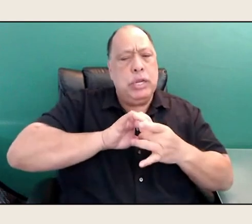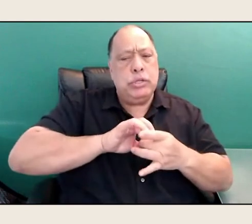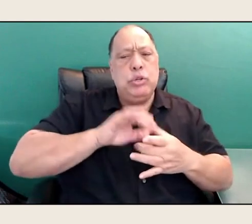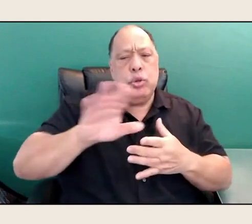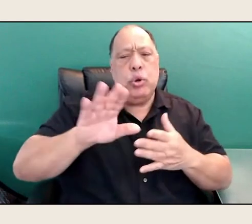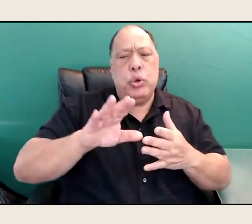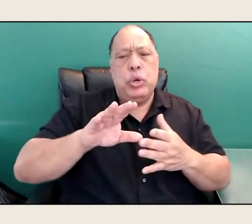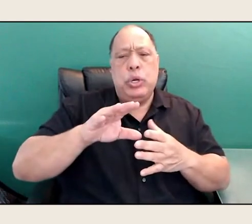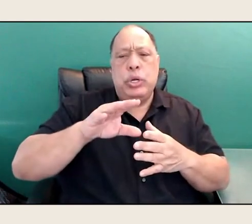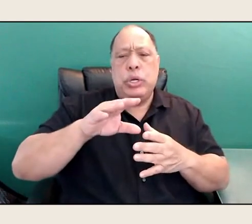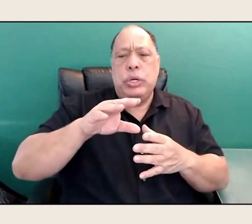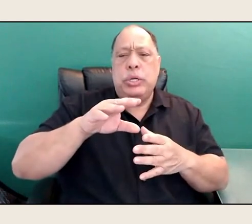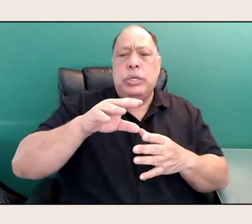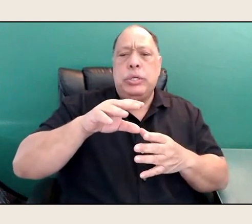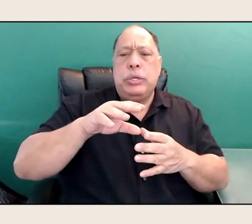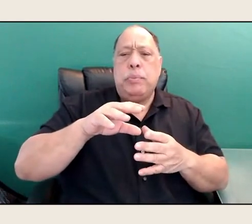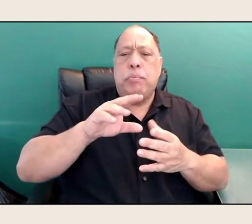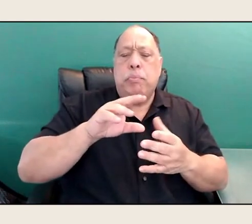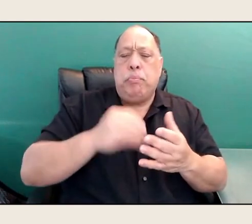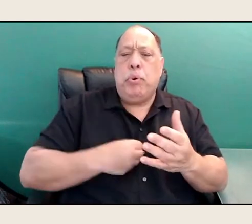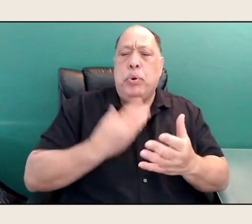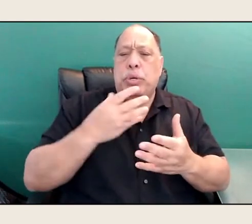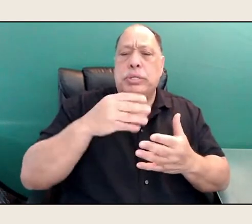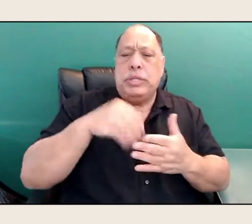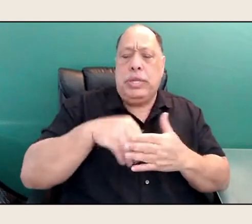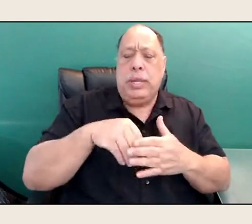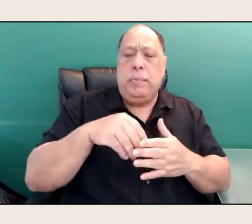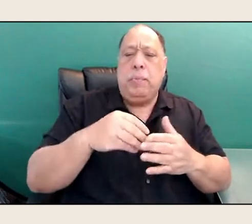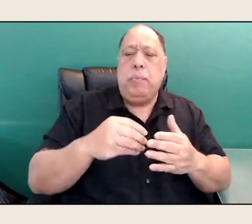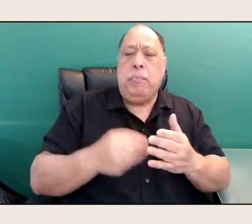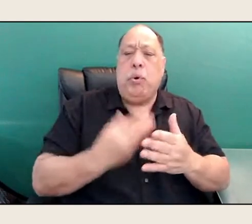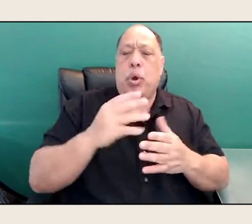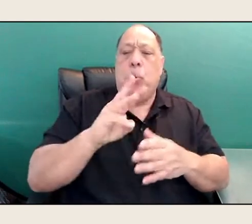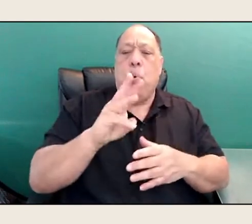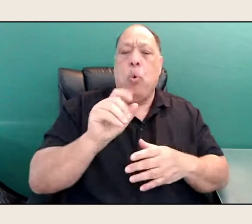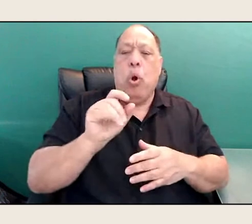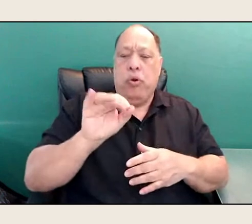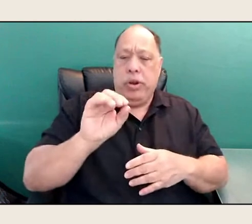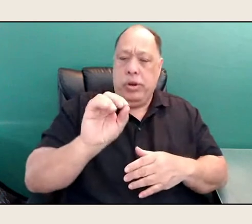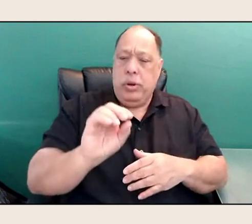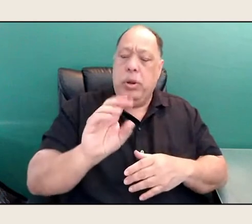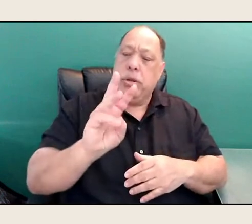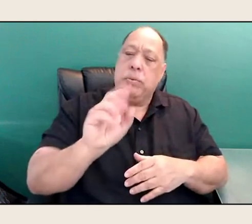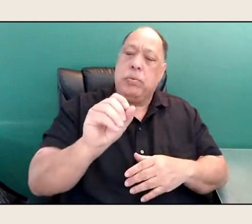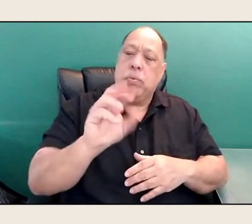You write about the mystical experiences you have had since childhood, eventually learned to express,